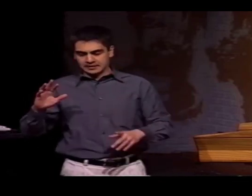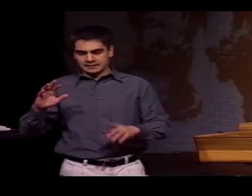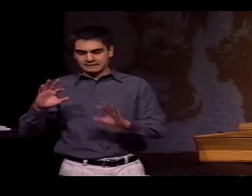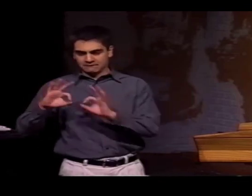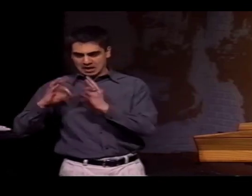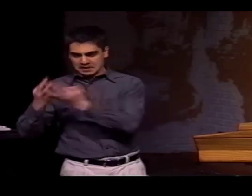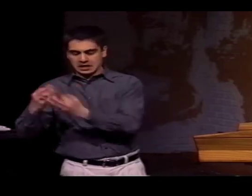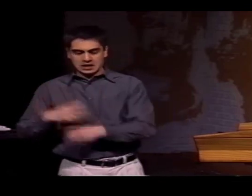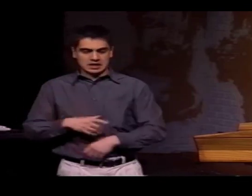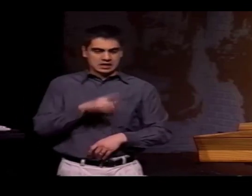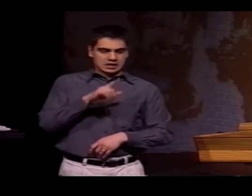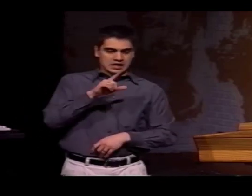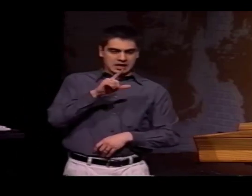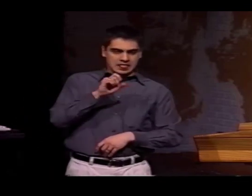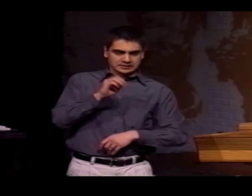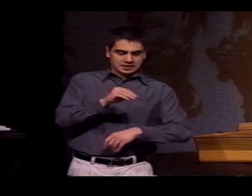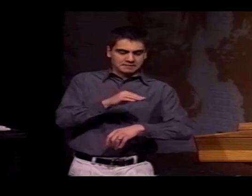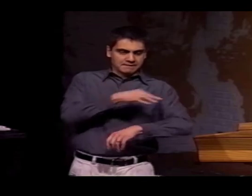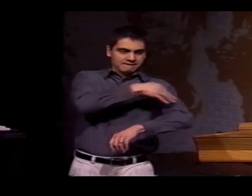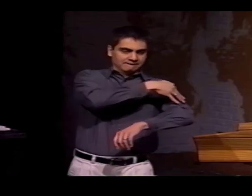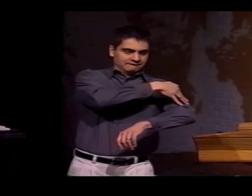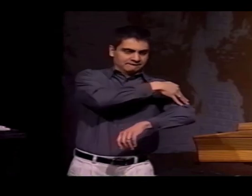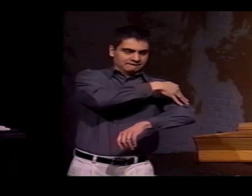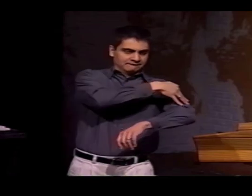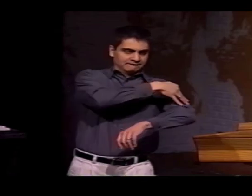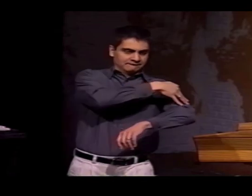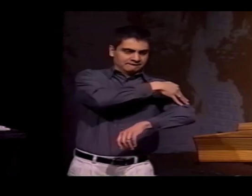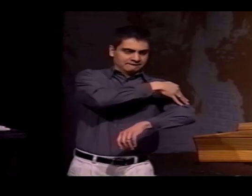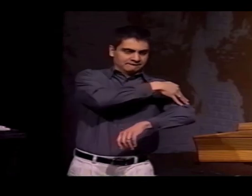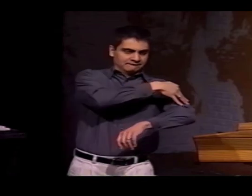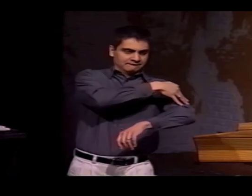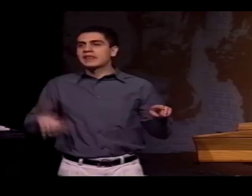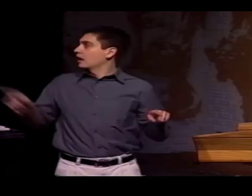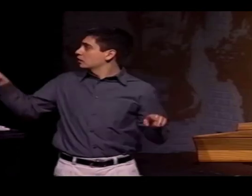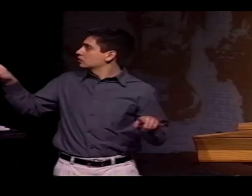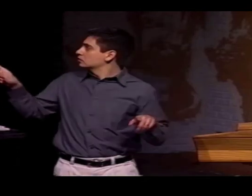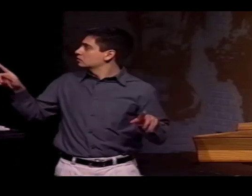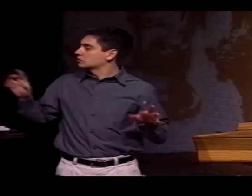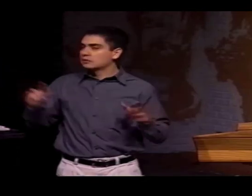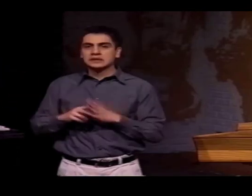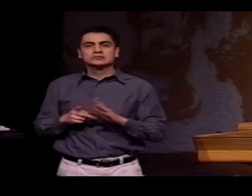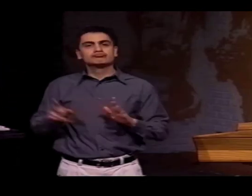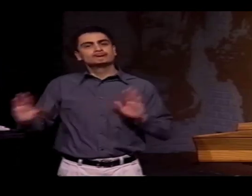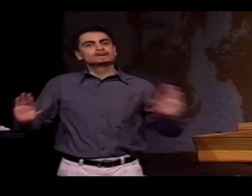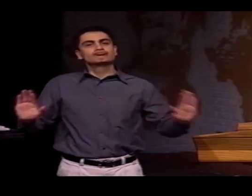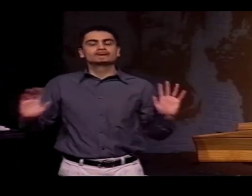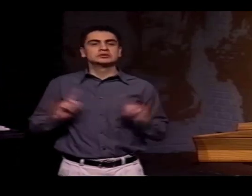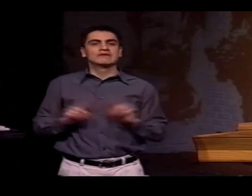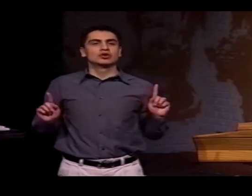IN ASL, THE SIGN FOR "FAMILY" AND IN LSM, THE SIGN FOR "FAMILY," OK,